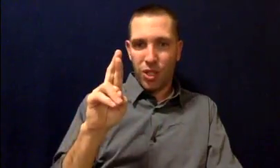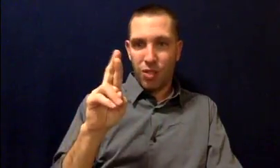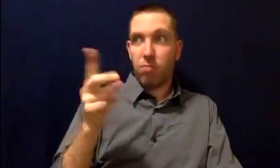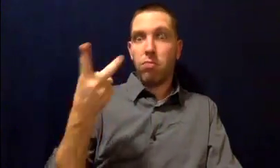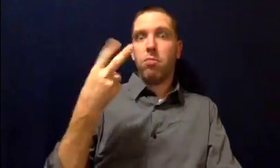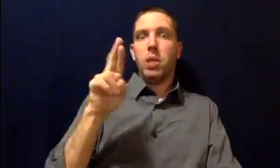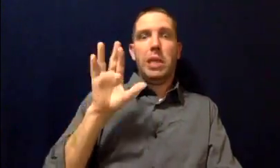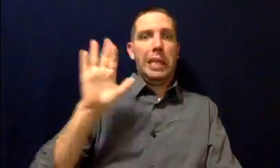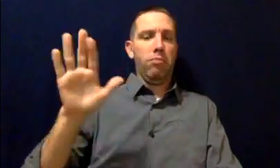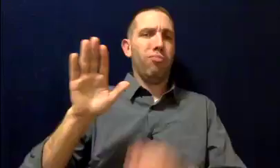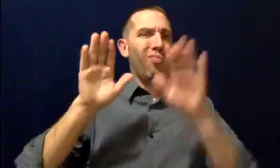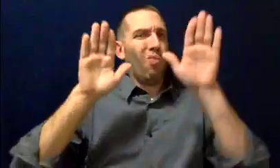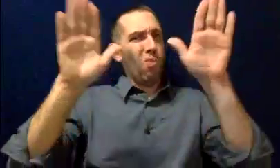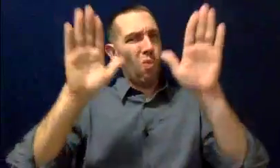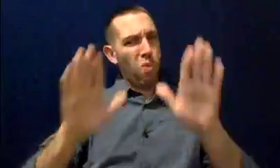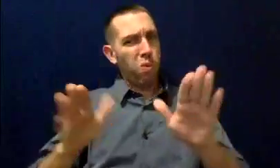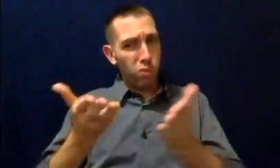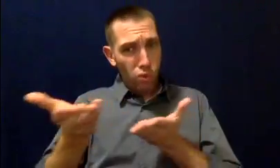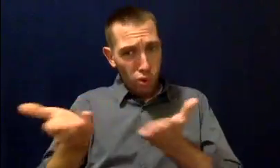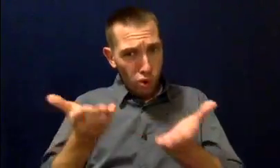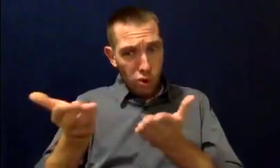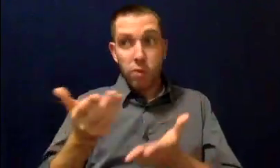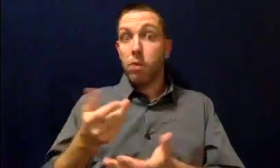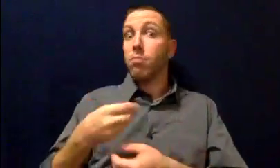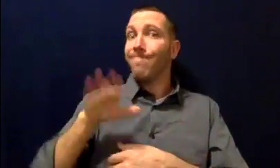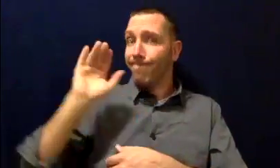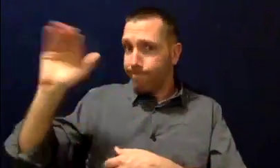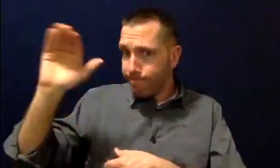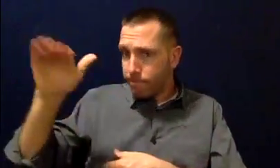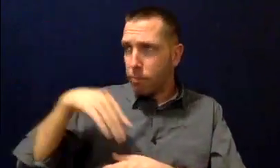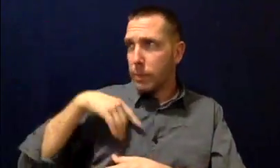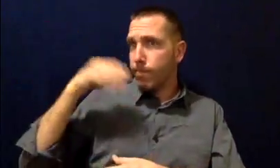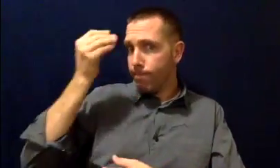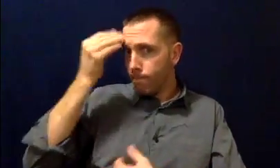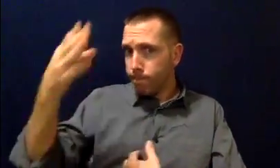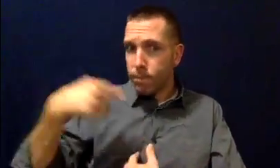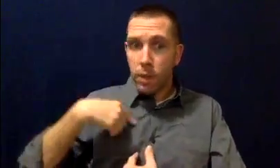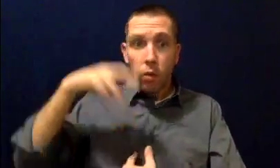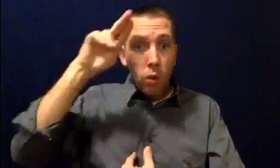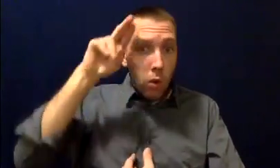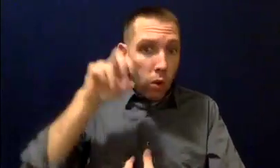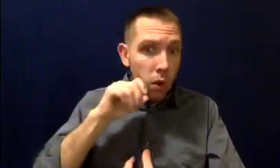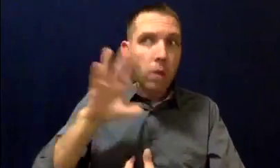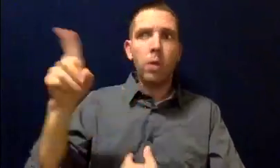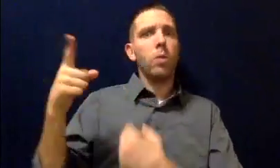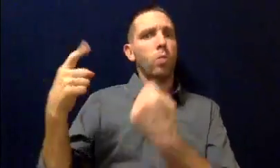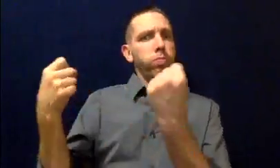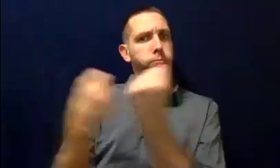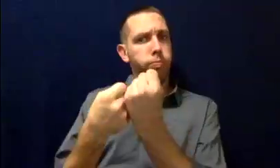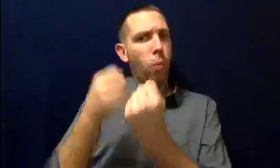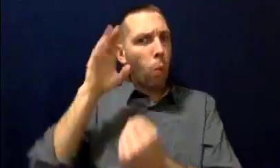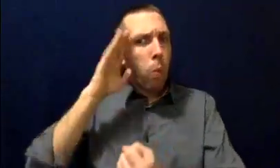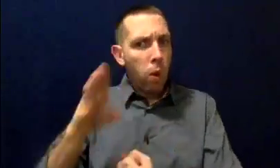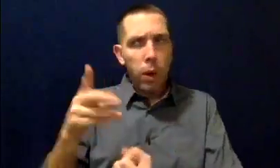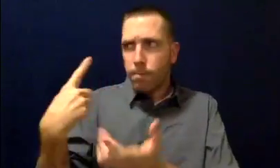Their services are great! Let them know you have Usher. They'll support you!